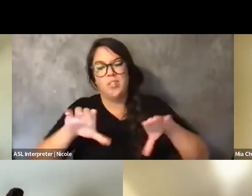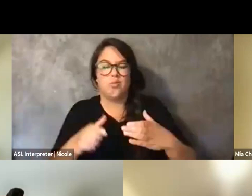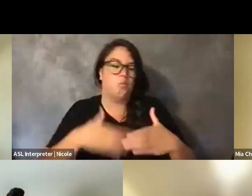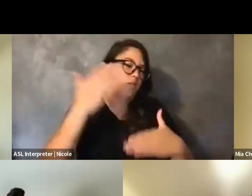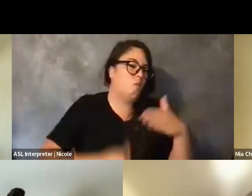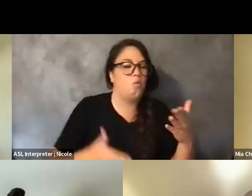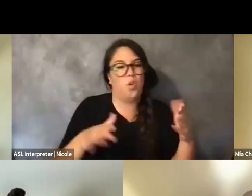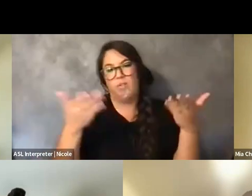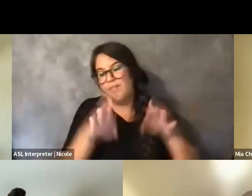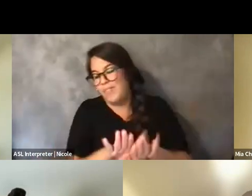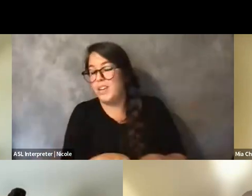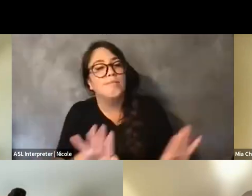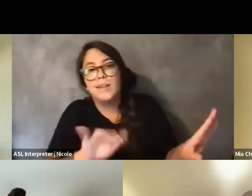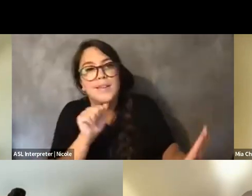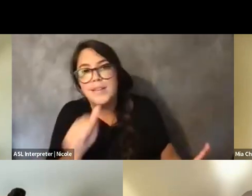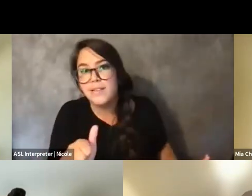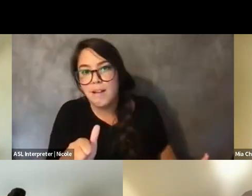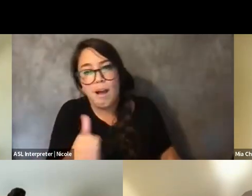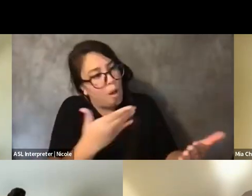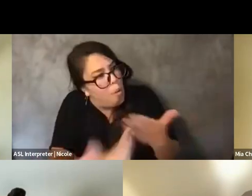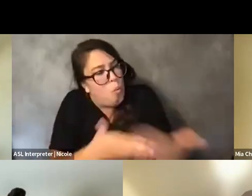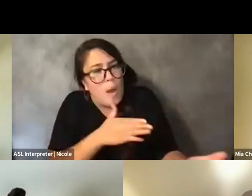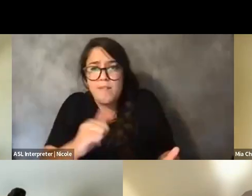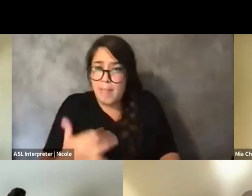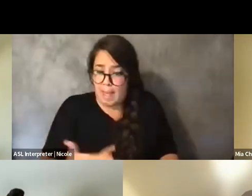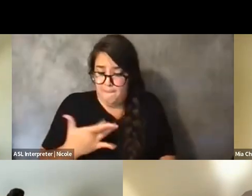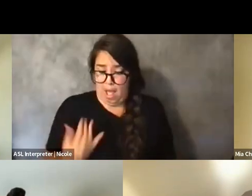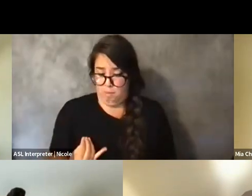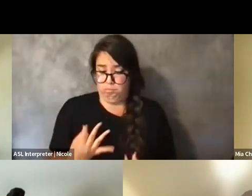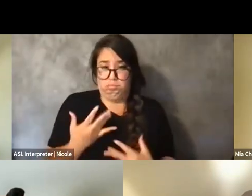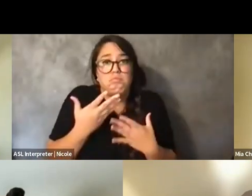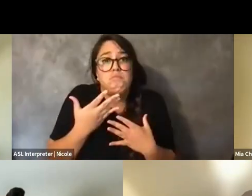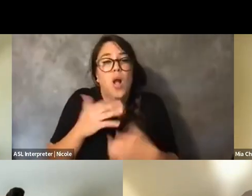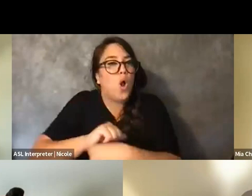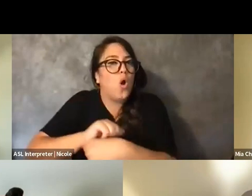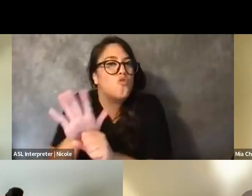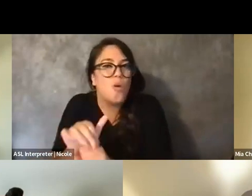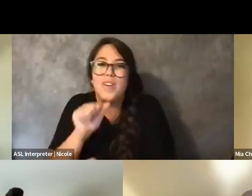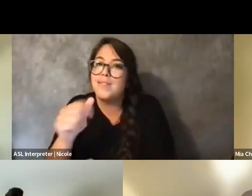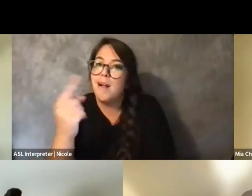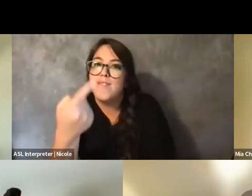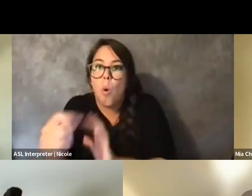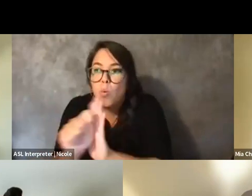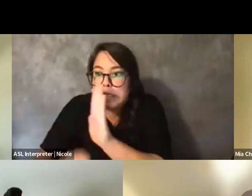like for them, that COVID isn't the only time that folks need to be in virtual or hybrid space.